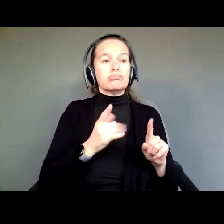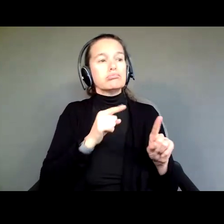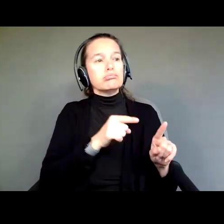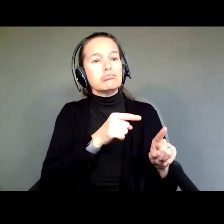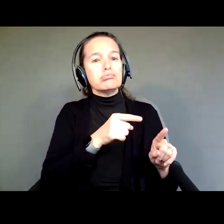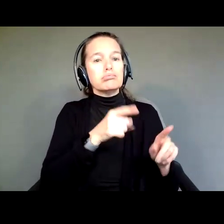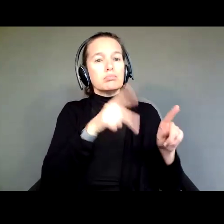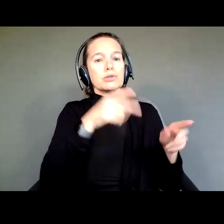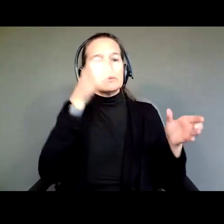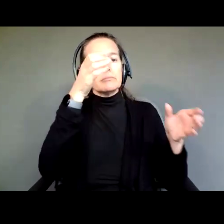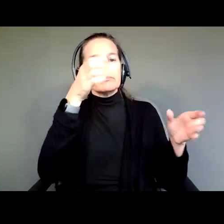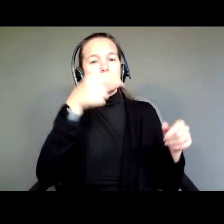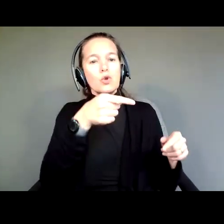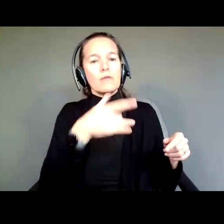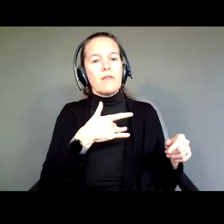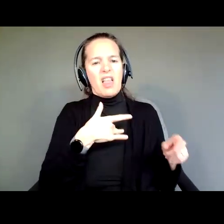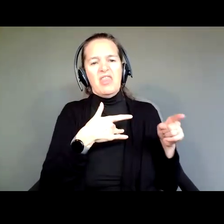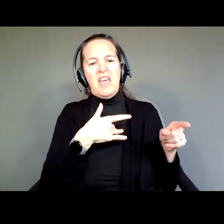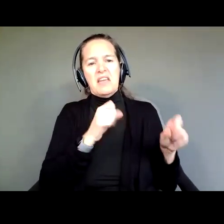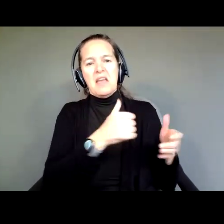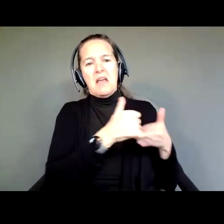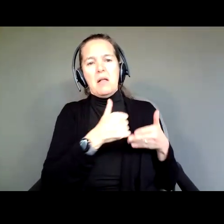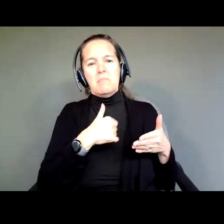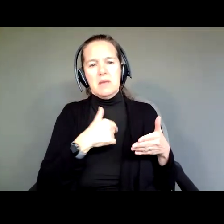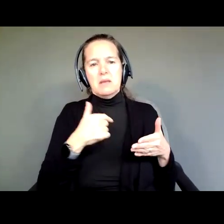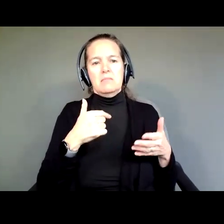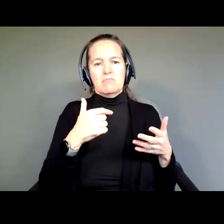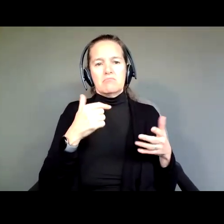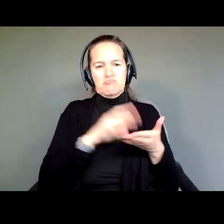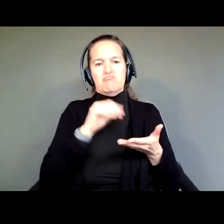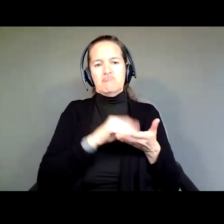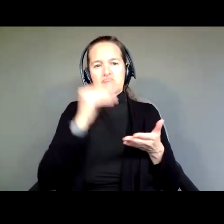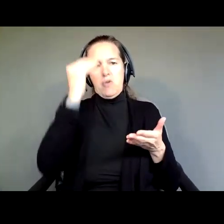you thought could help you know it and do it. So, ask this question.